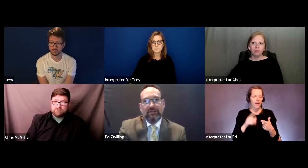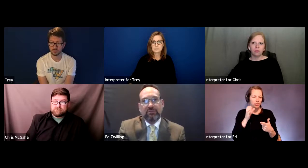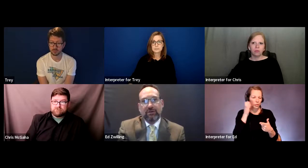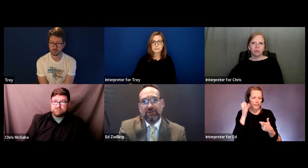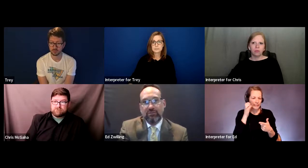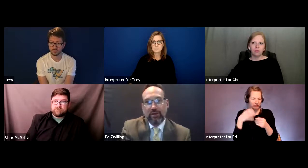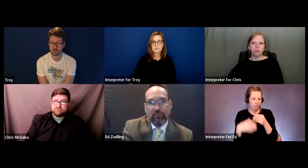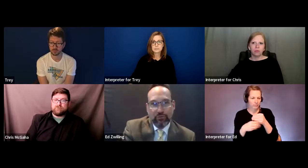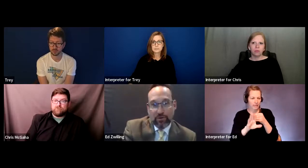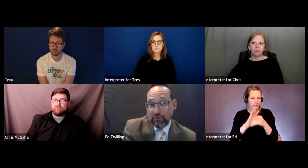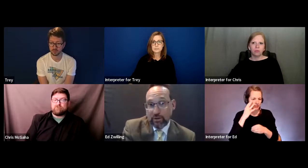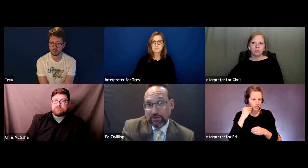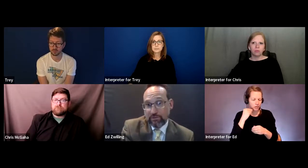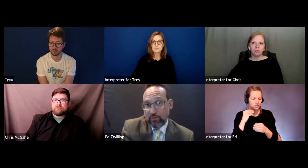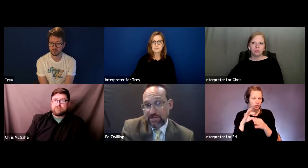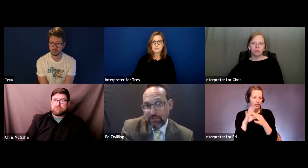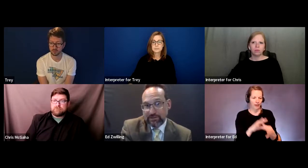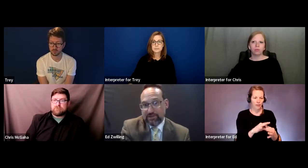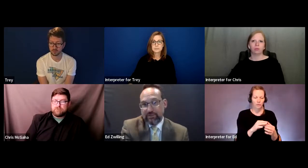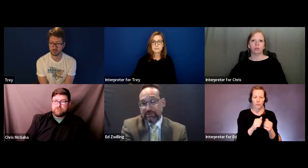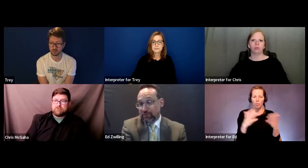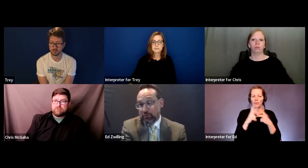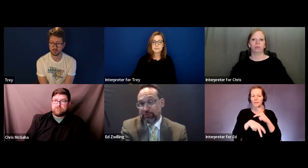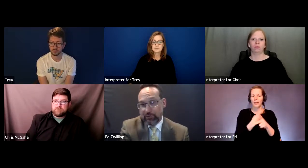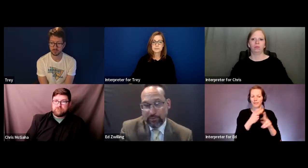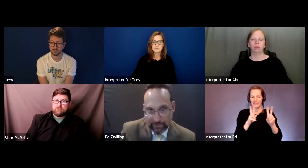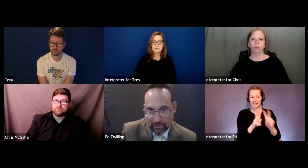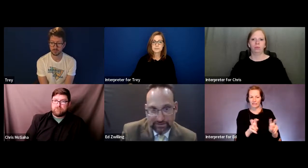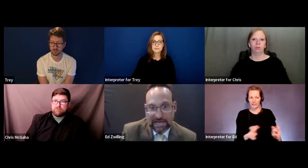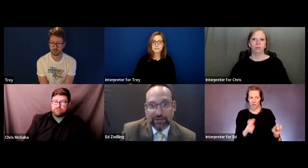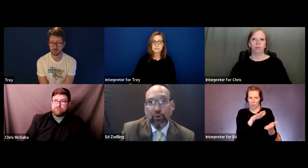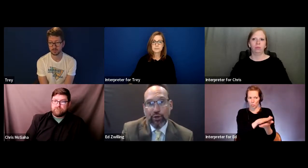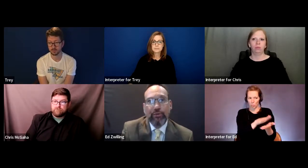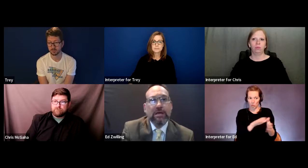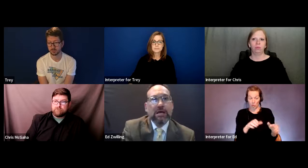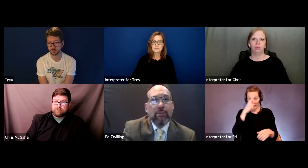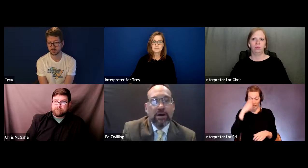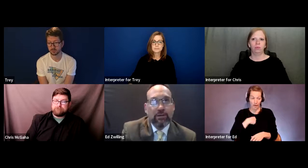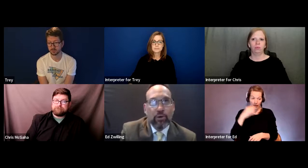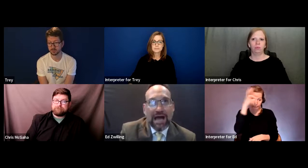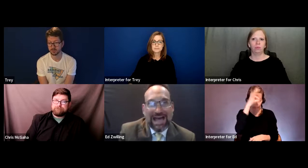his experience has been with regard to what type of assessments schools are doing, because honestly, I don't know.